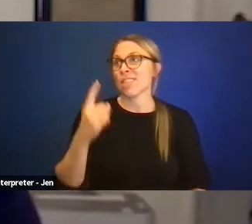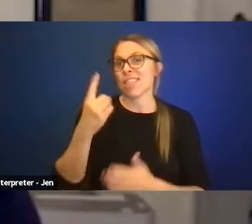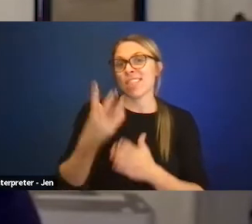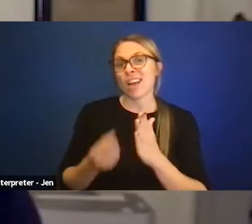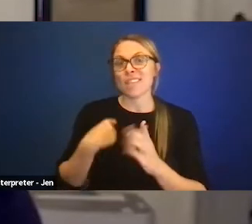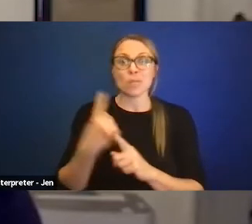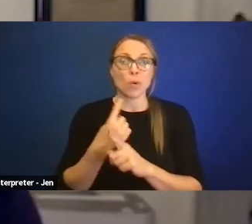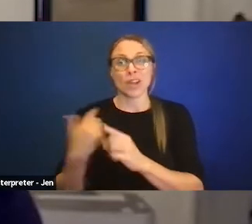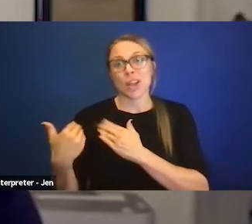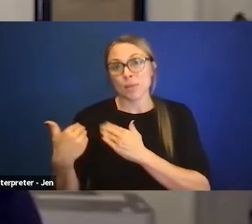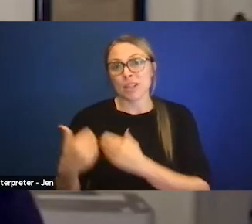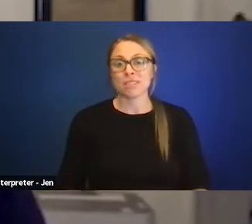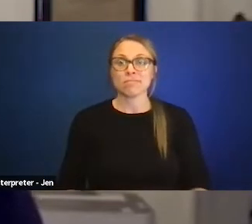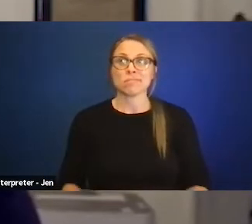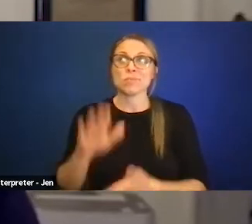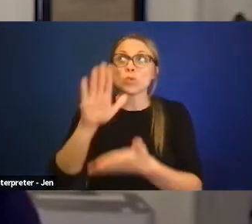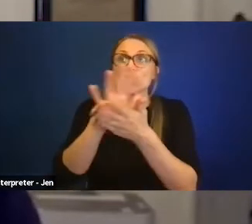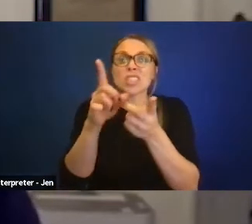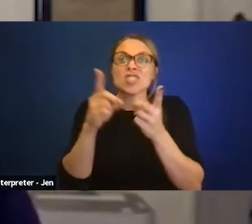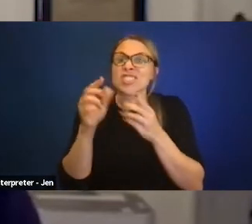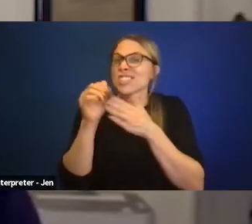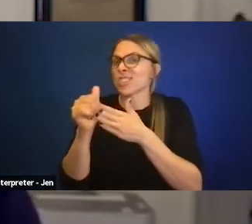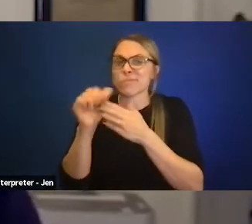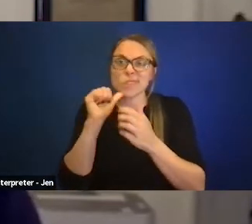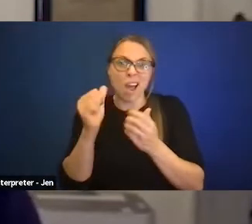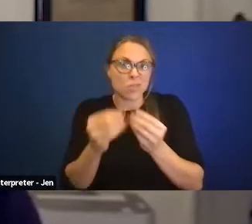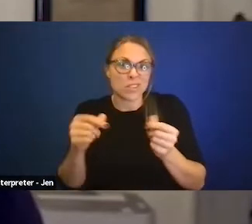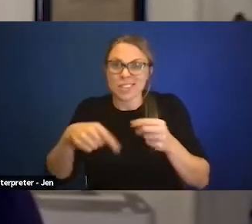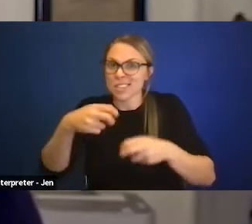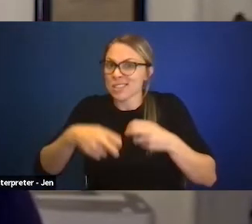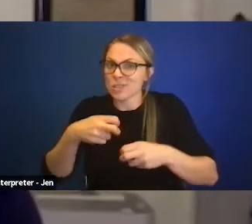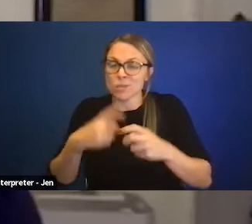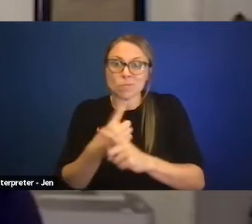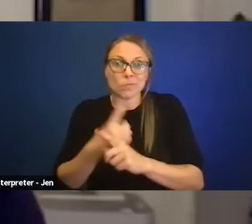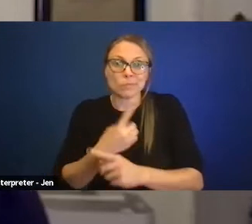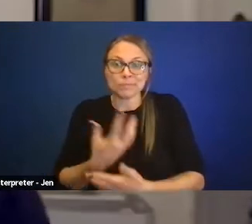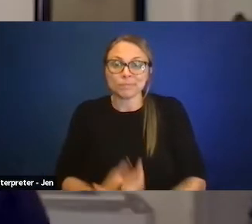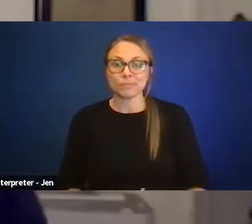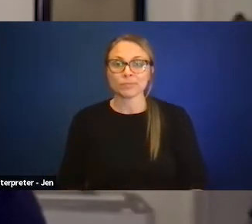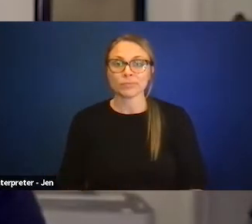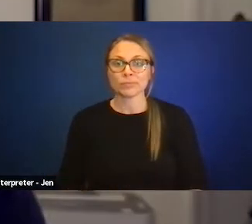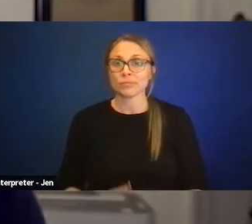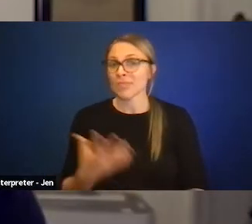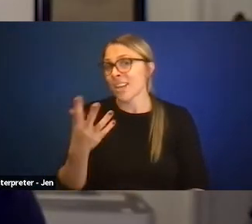leadership in school districts not addressing these issues. And I think it's also a bigger question